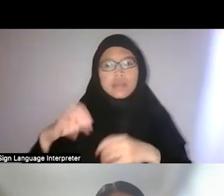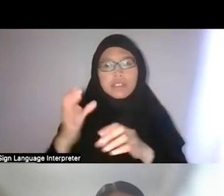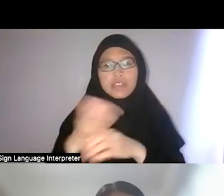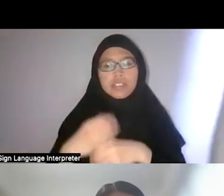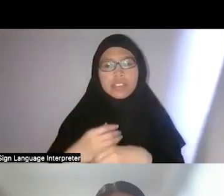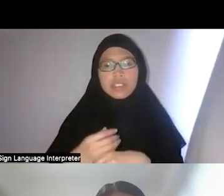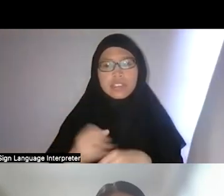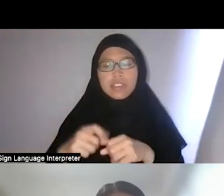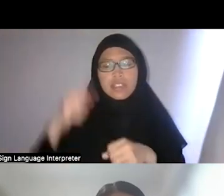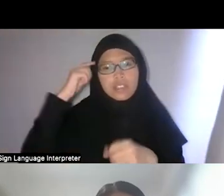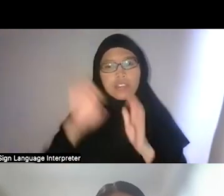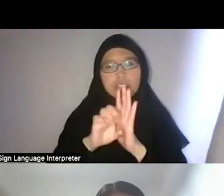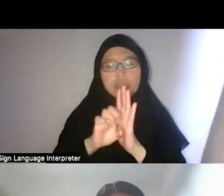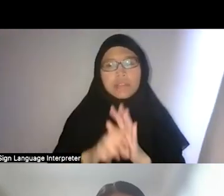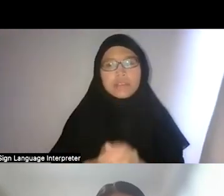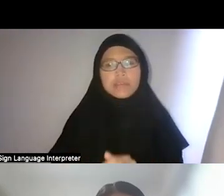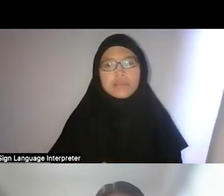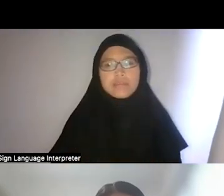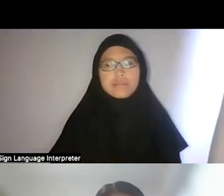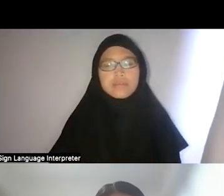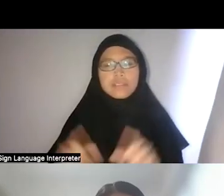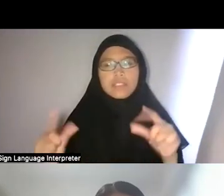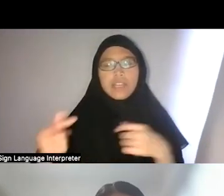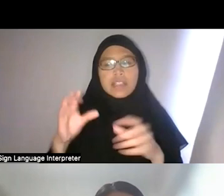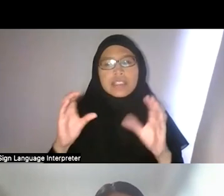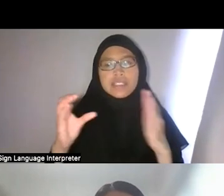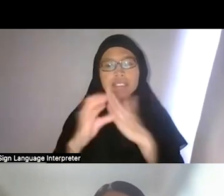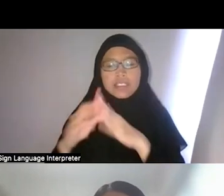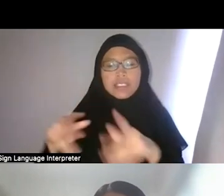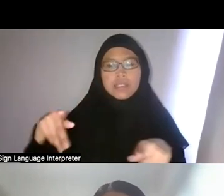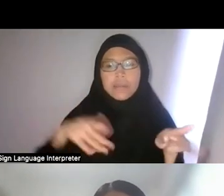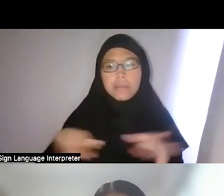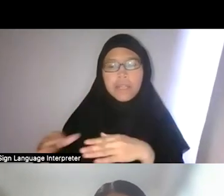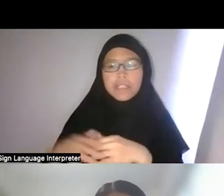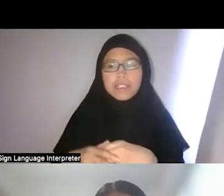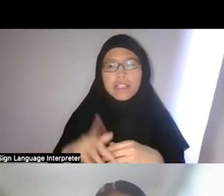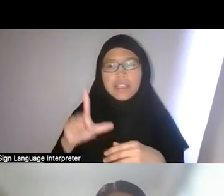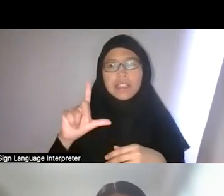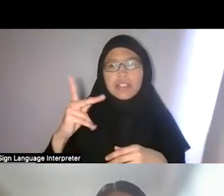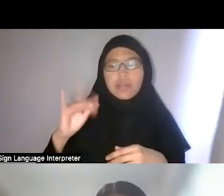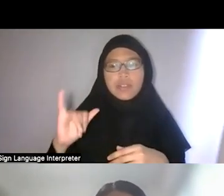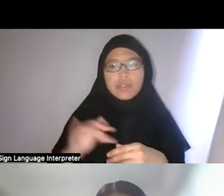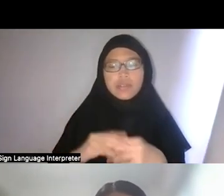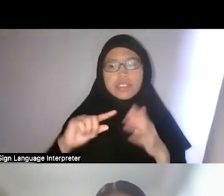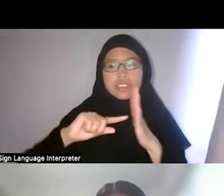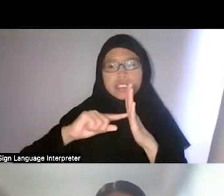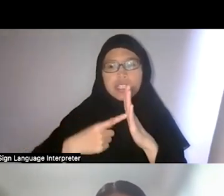I think, for example, the “garden city” plan that the late Lee Kuan Yew started in the 1960s,